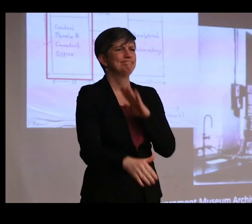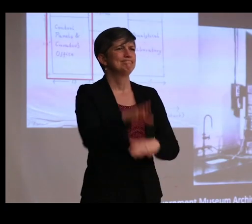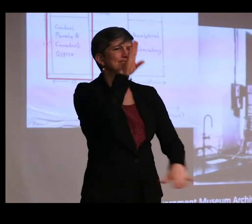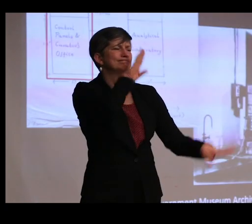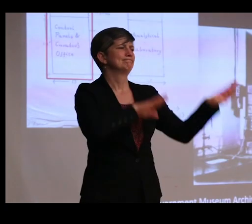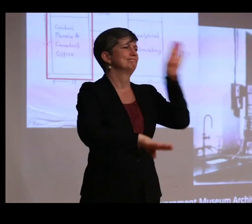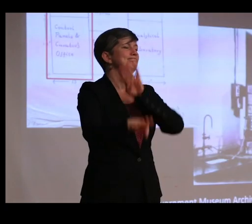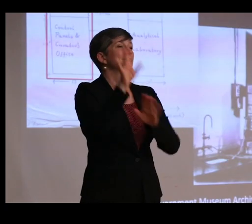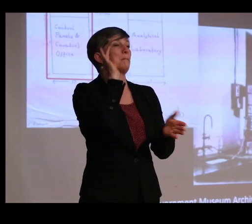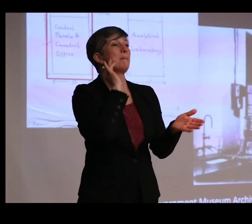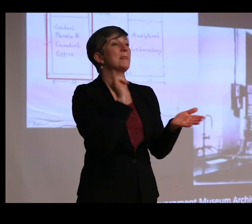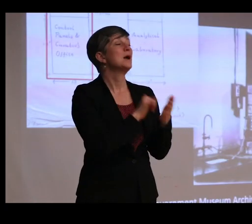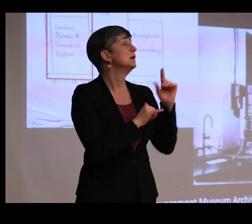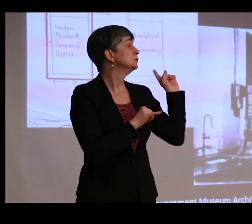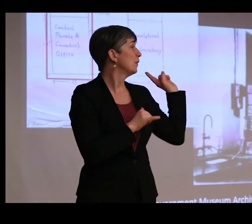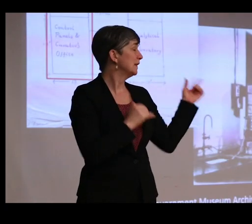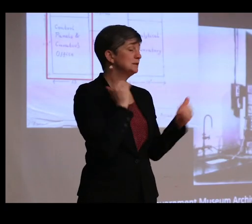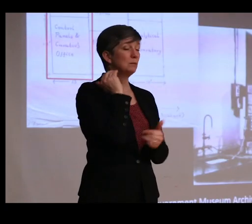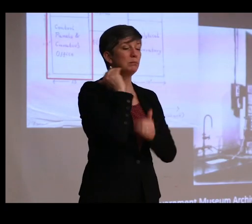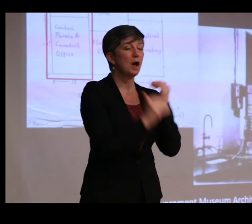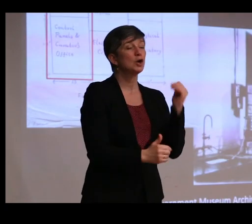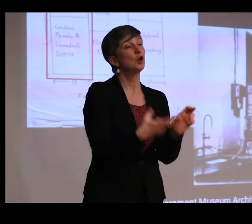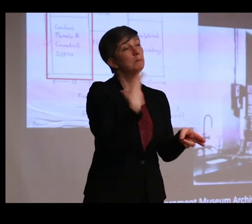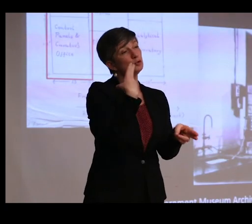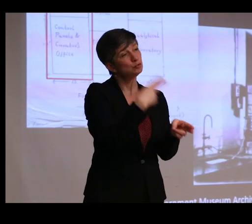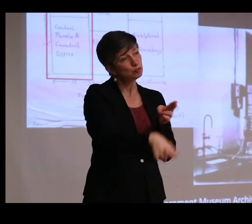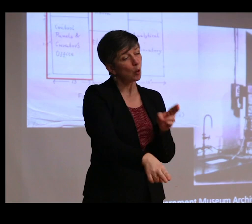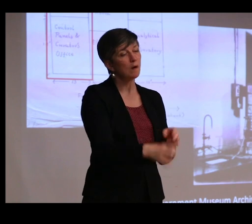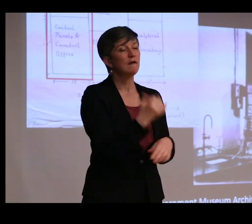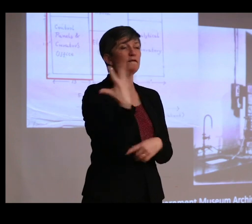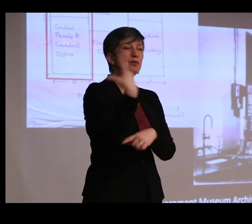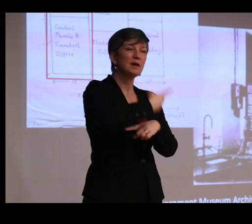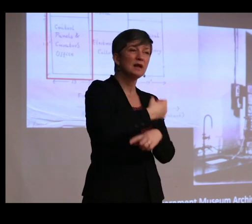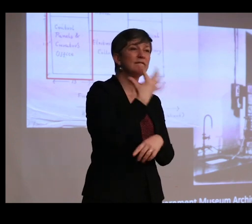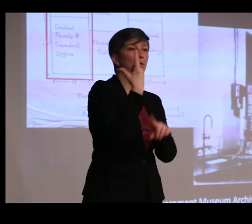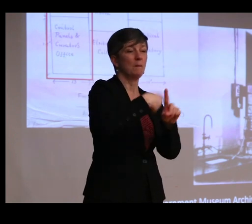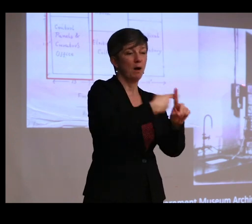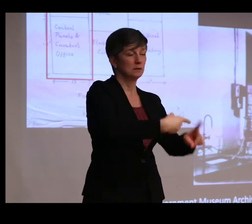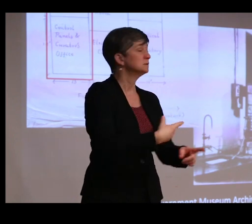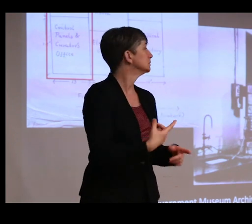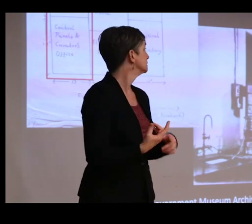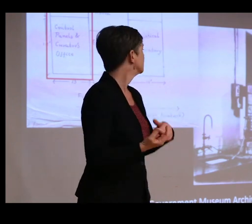Now, the electrolytic process could be relatively short, a few days or a few months. And here, I'm just showing you--